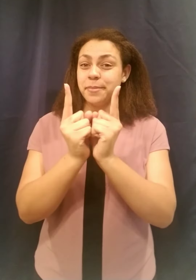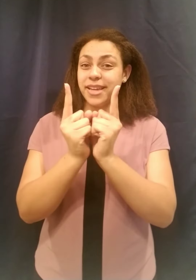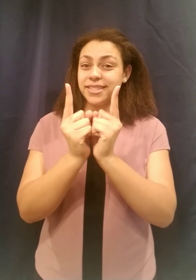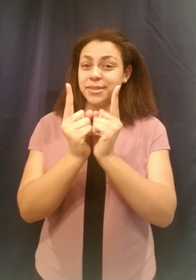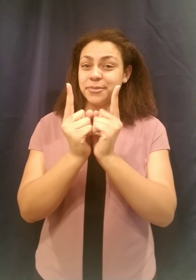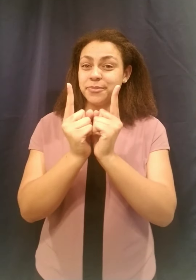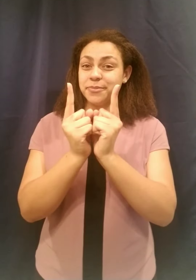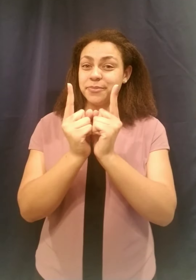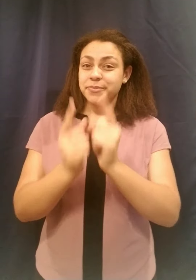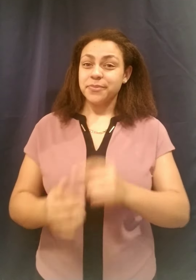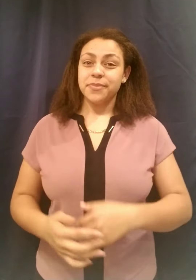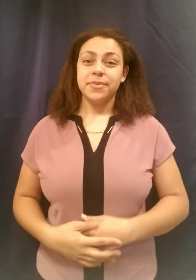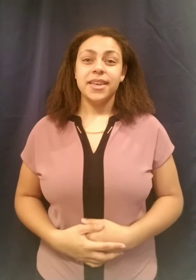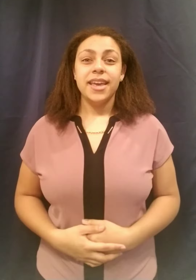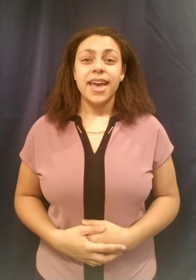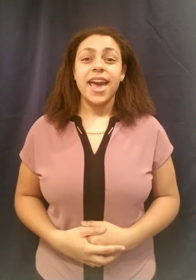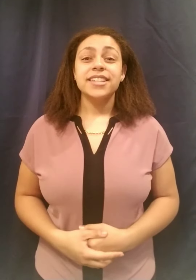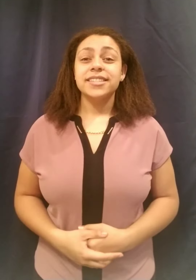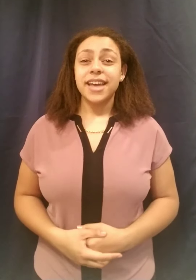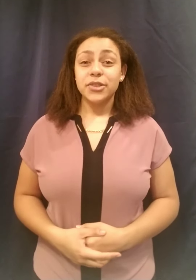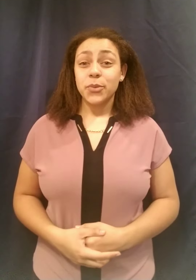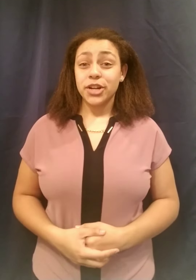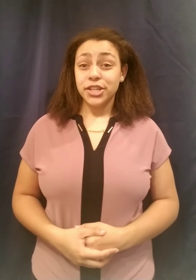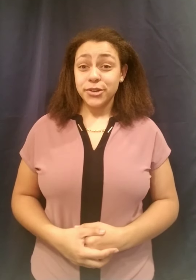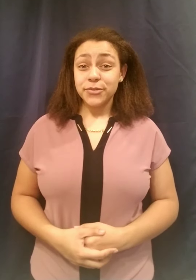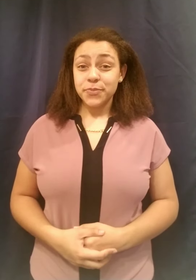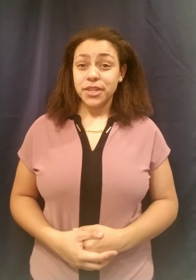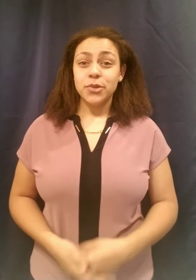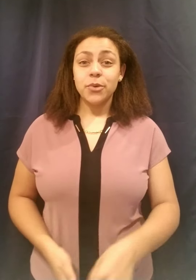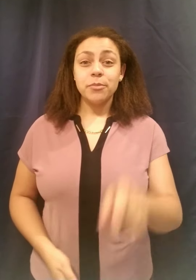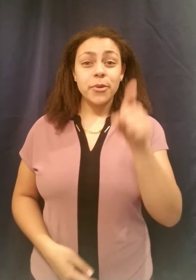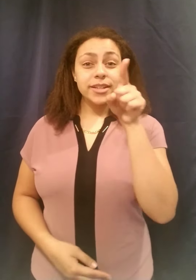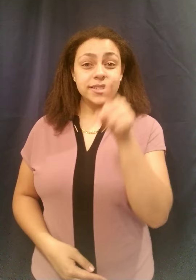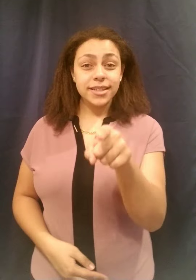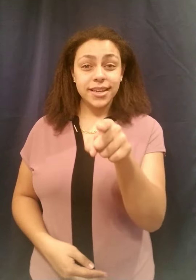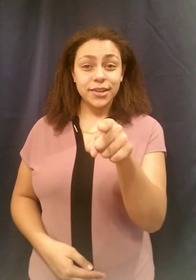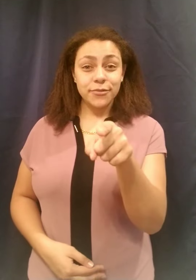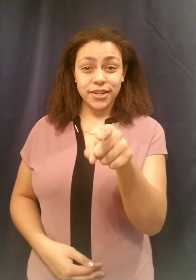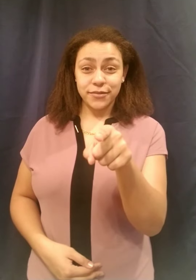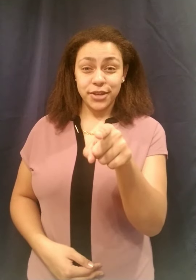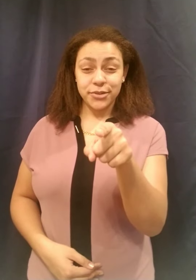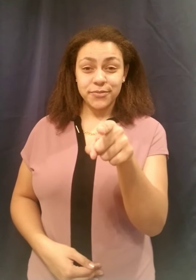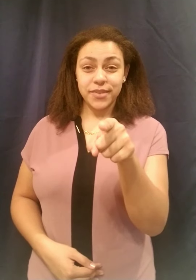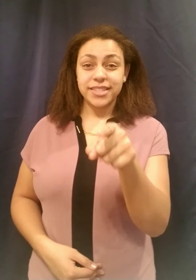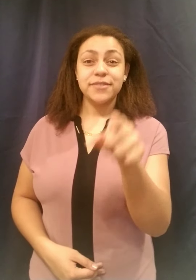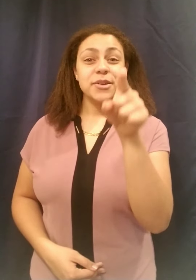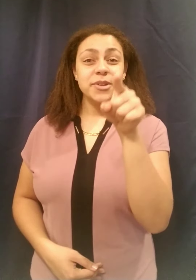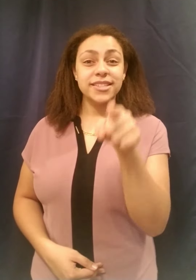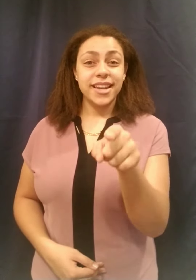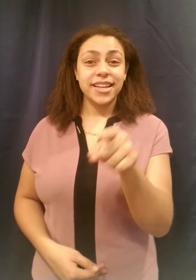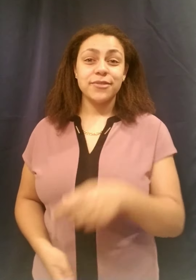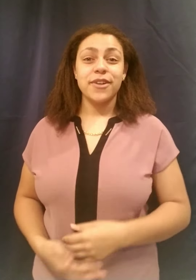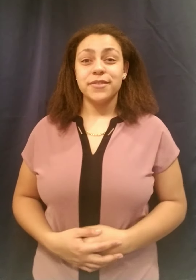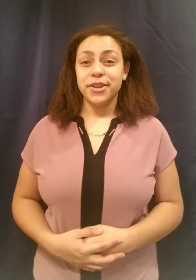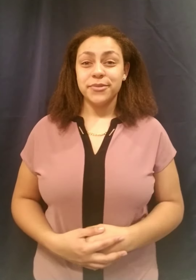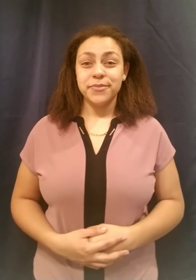Meet And to sign the word "you", you will point in front of you-- as if someone is standing in front of you.